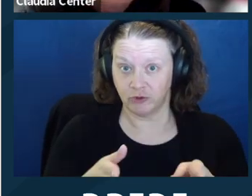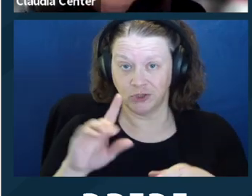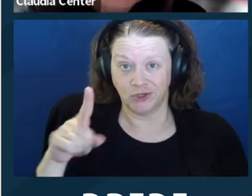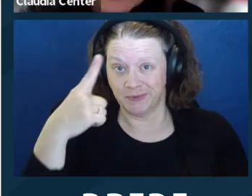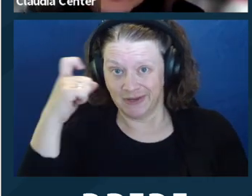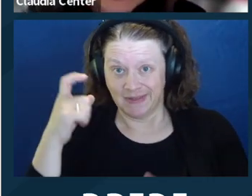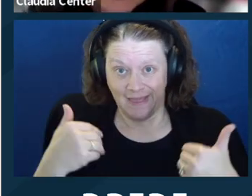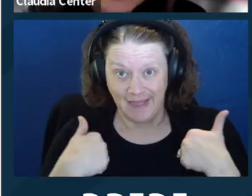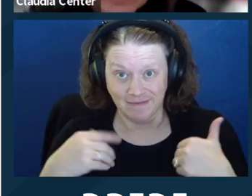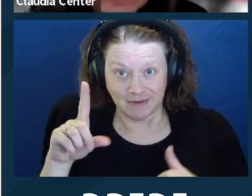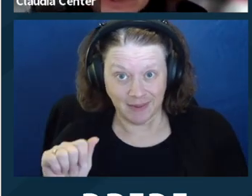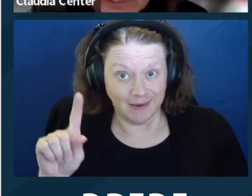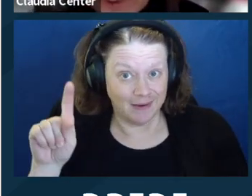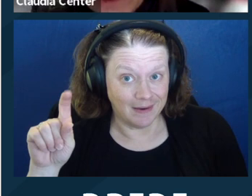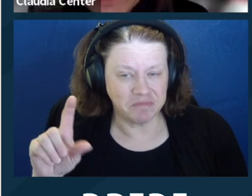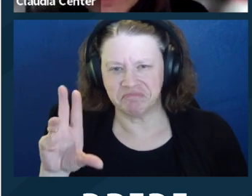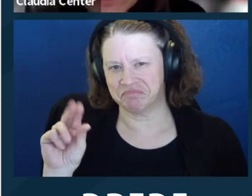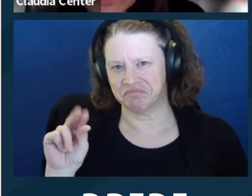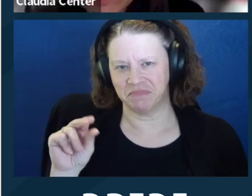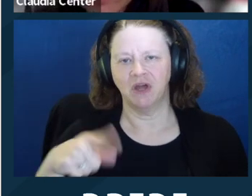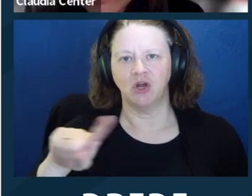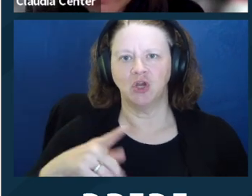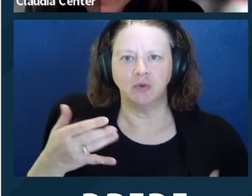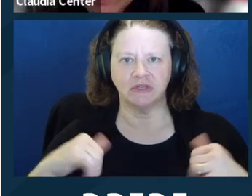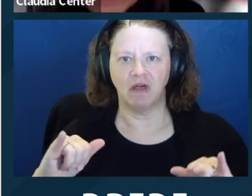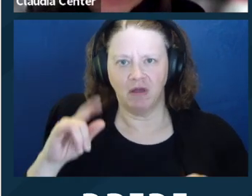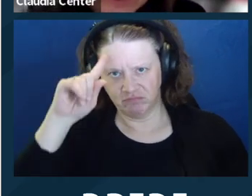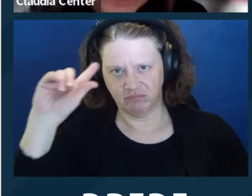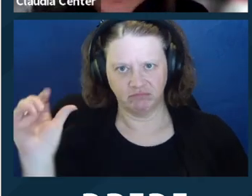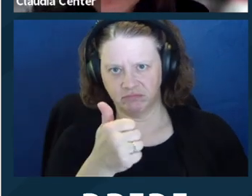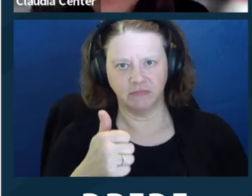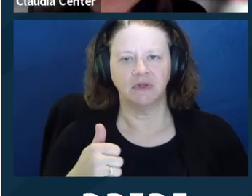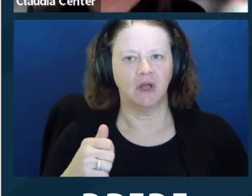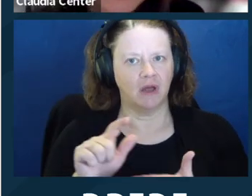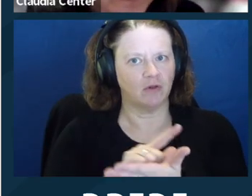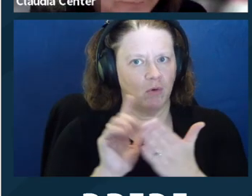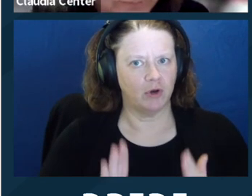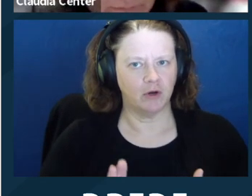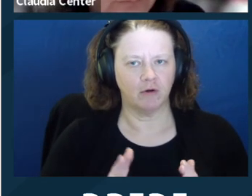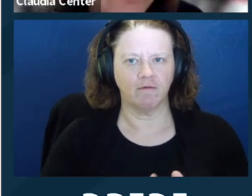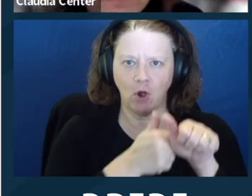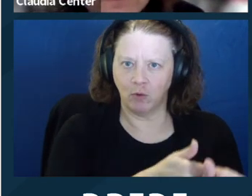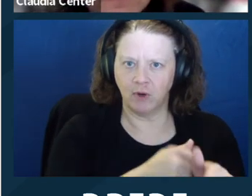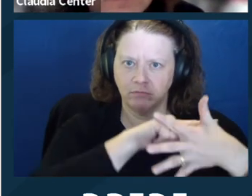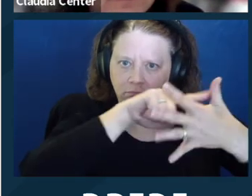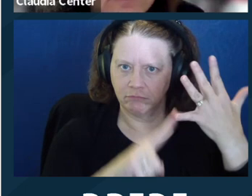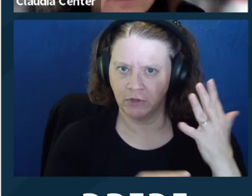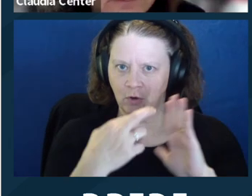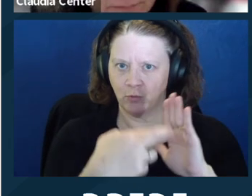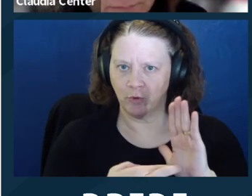it's just that you're not supposed to discriminate in representation. Next slide.